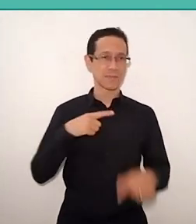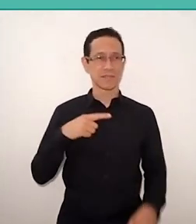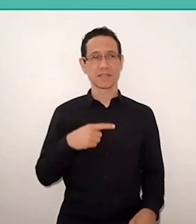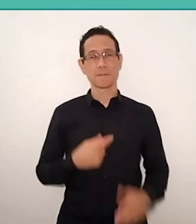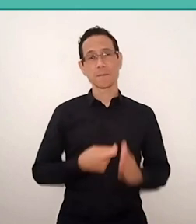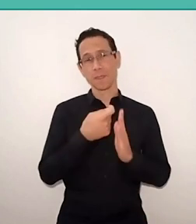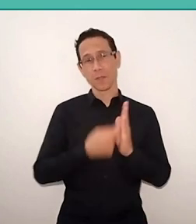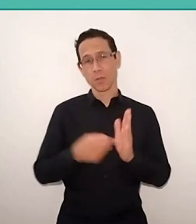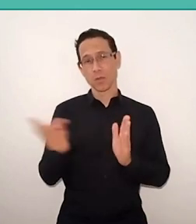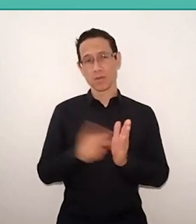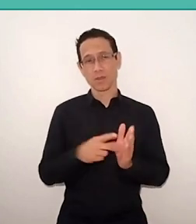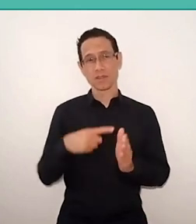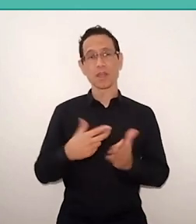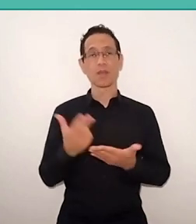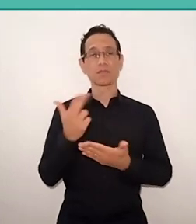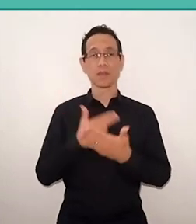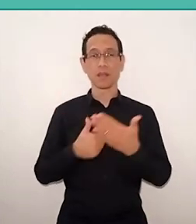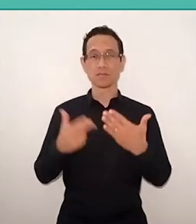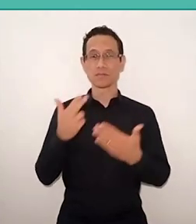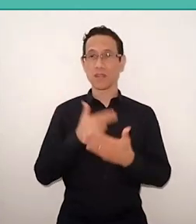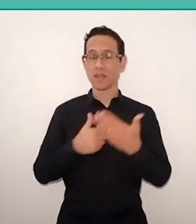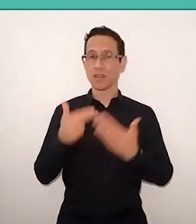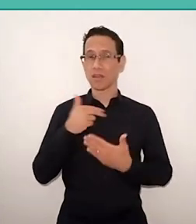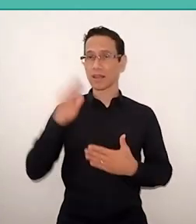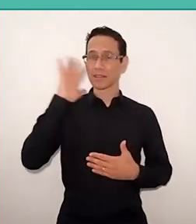has a drawing by Paulo Freire on the Theory of Revolution.